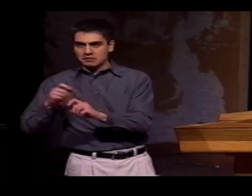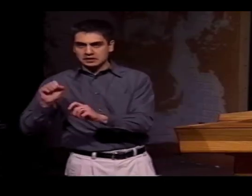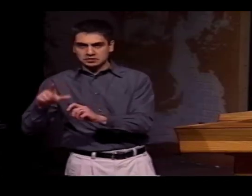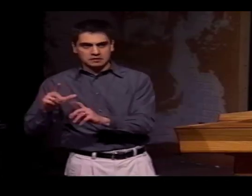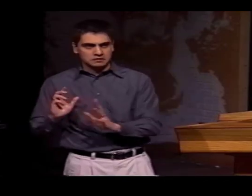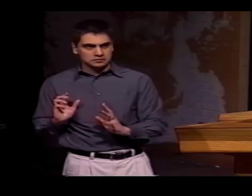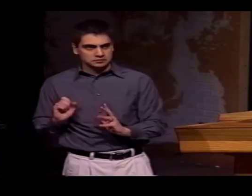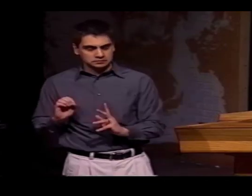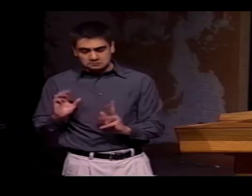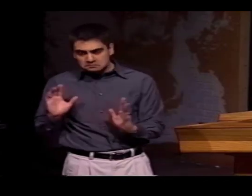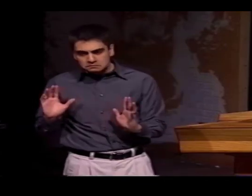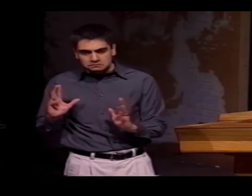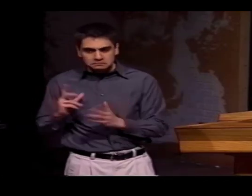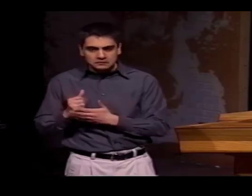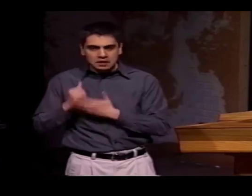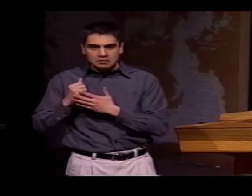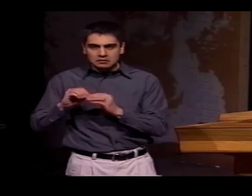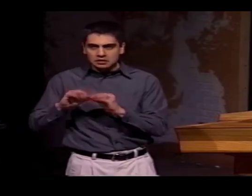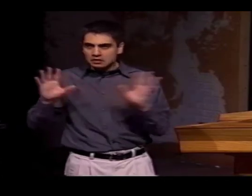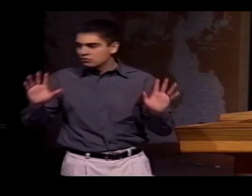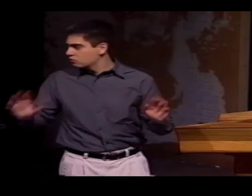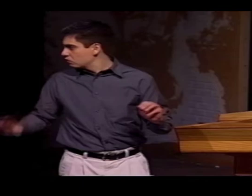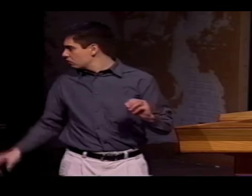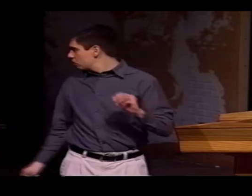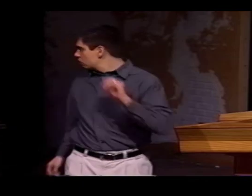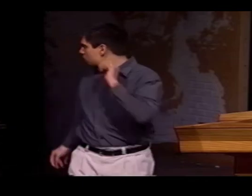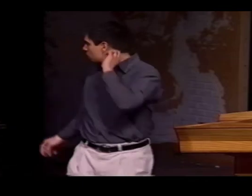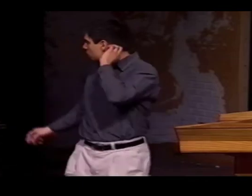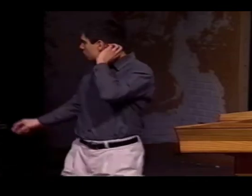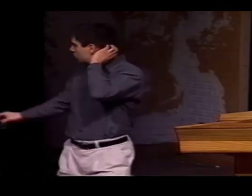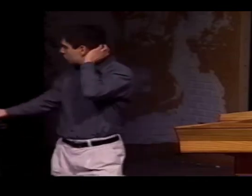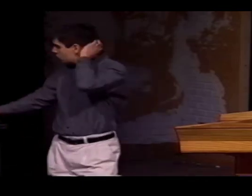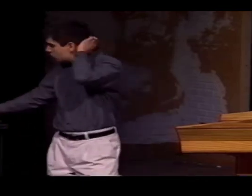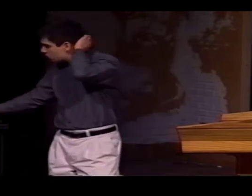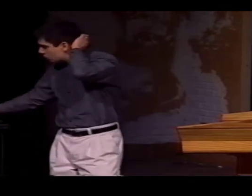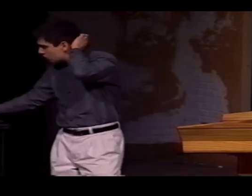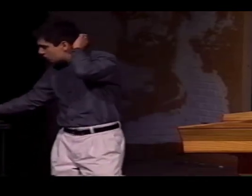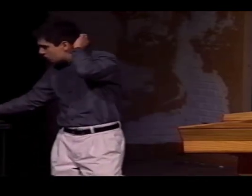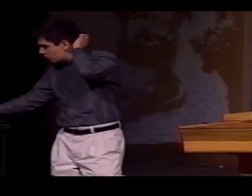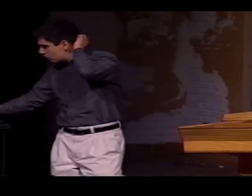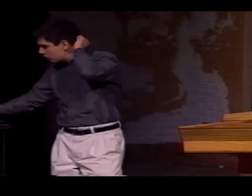THEN THEY WOULD BACK IT UP WITH THE SAME NUMBER IN ASL TO MAKE IT CLEAR.